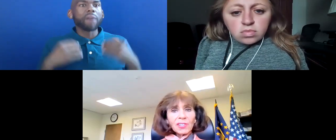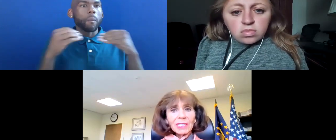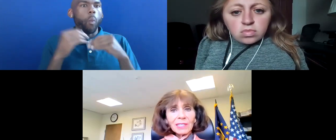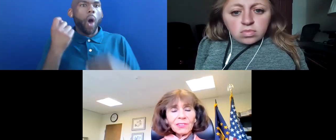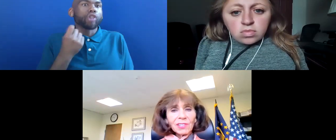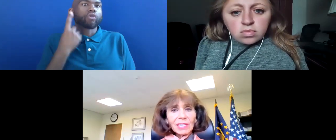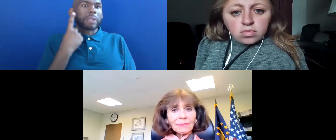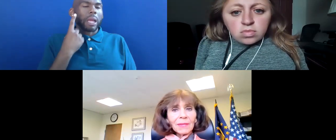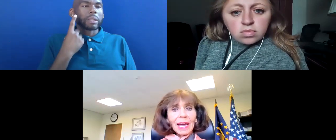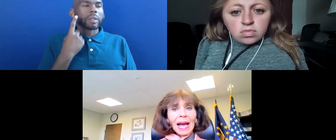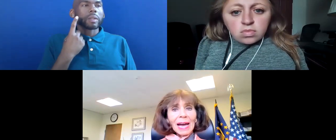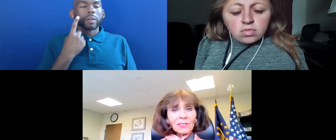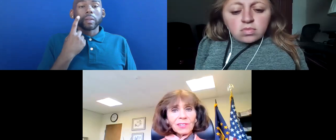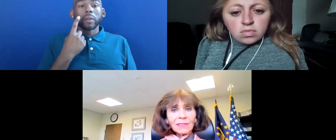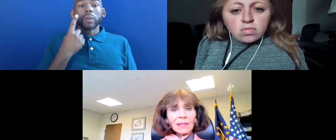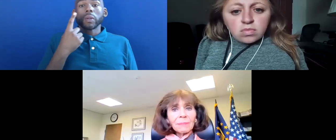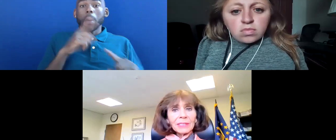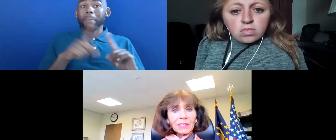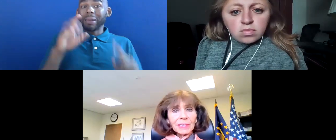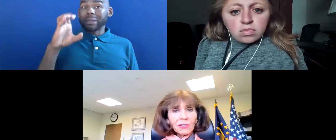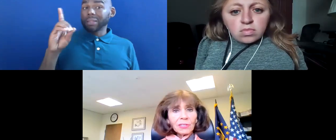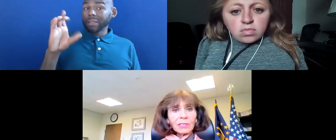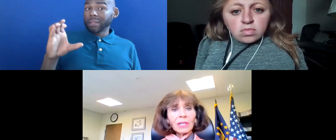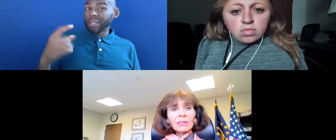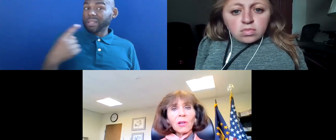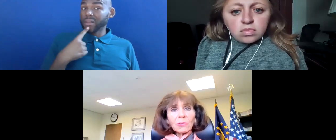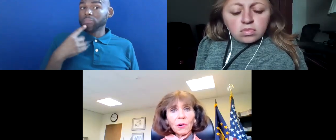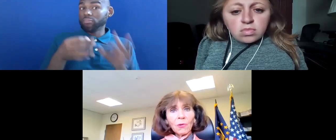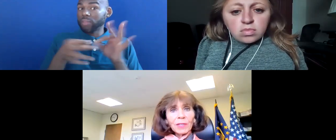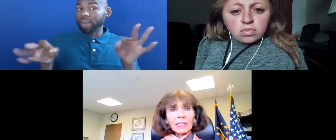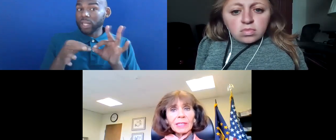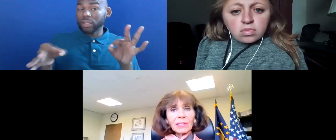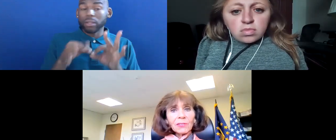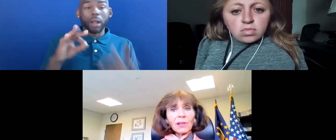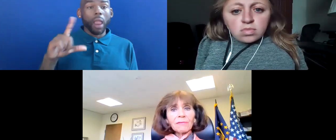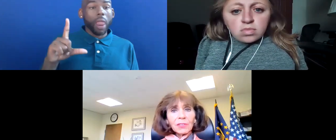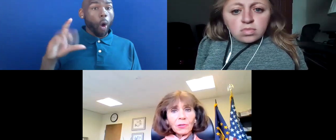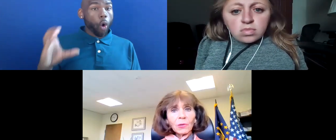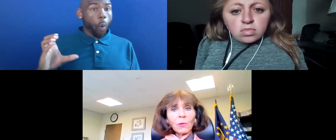BUT CDC HAS SAID THAT BY DEFINITION LONG COVID IS A PHYSICAL